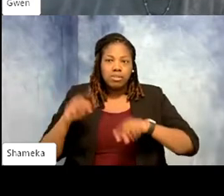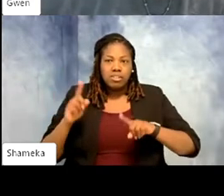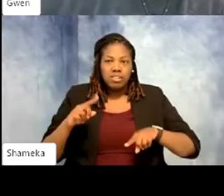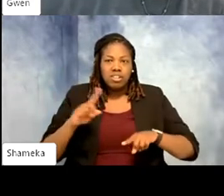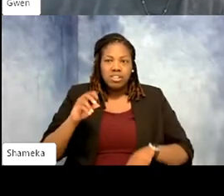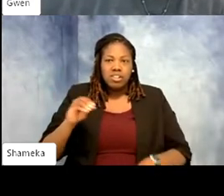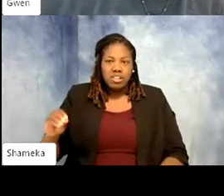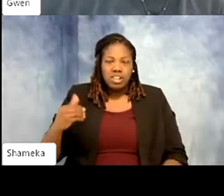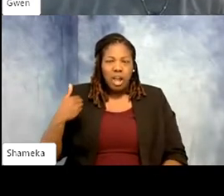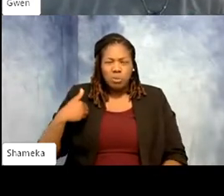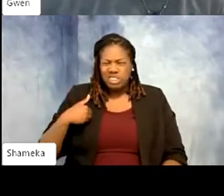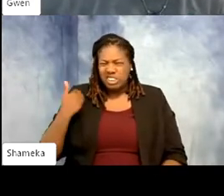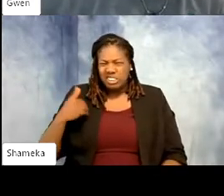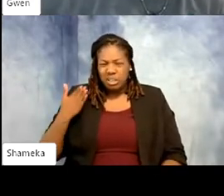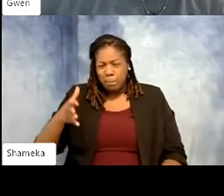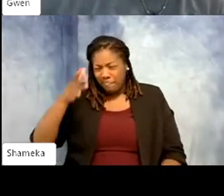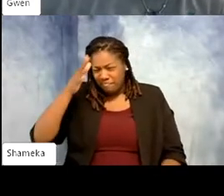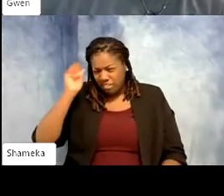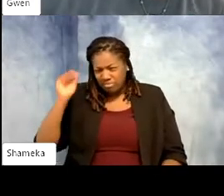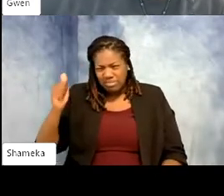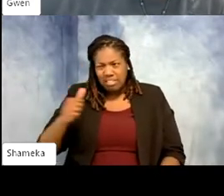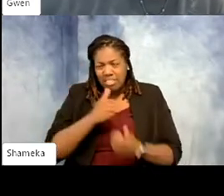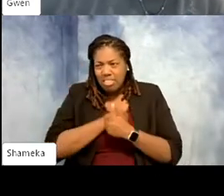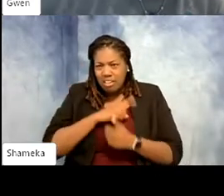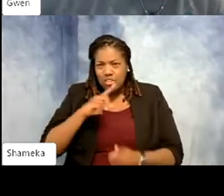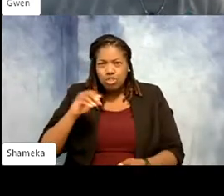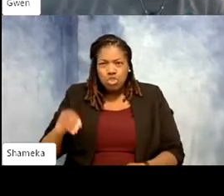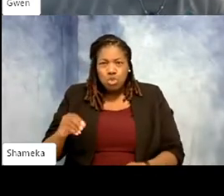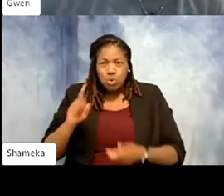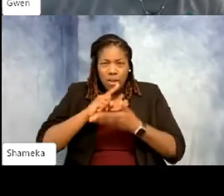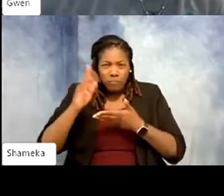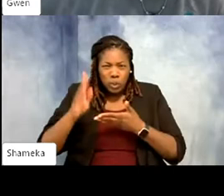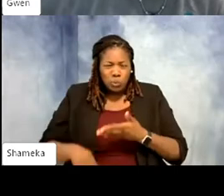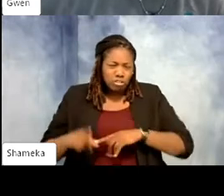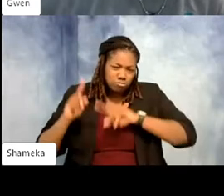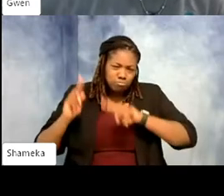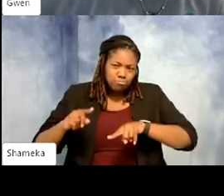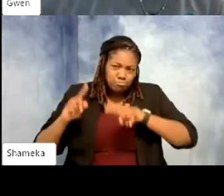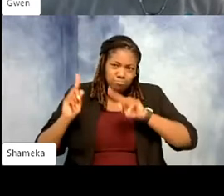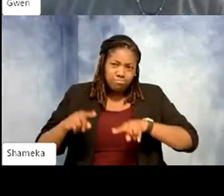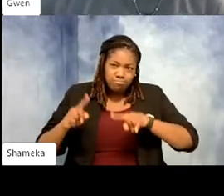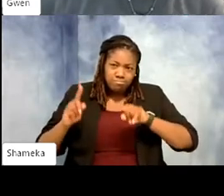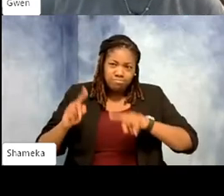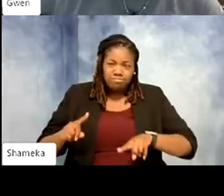little. My dad loved the zoo we lived in the zoo on weekends. And I loved it. So knowing what I know now,